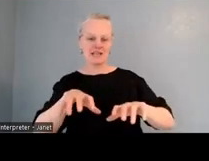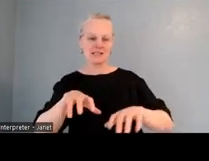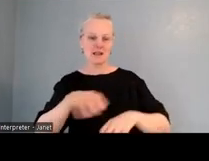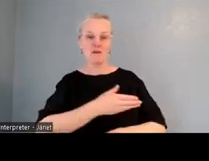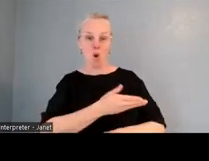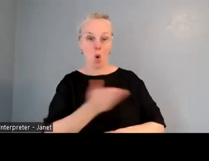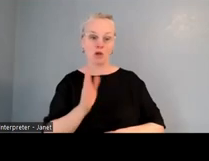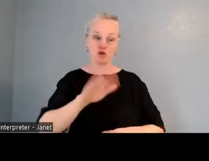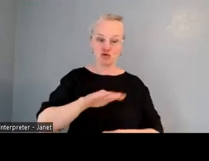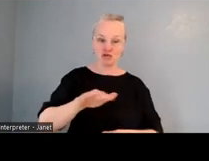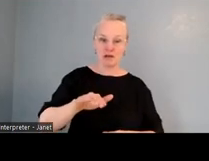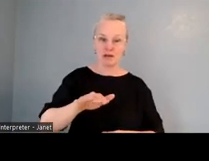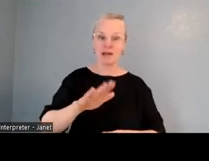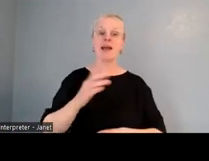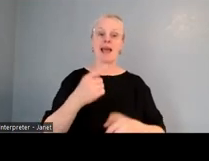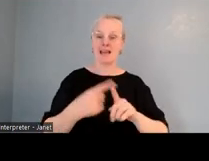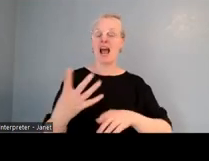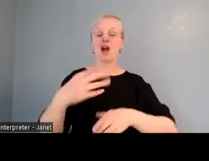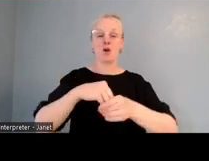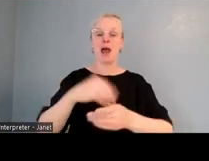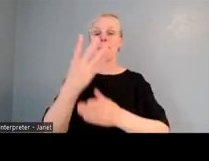but also including our full immersion, or our rumaki kids.